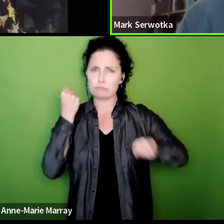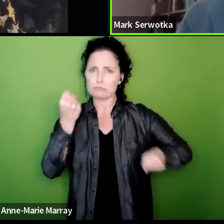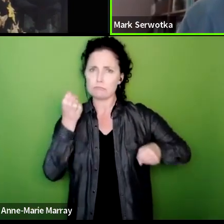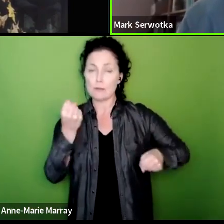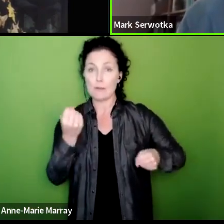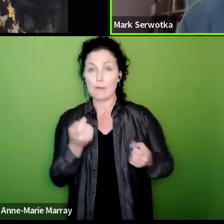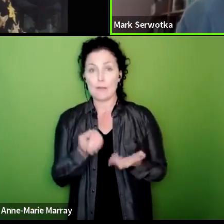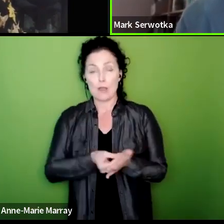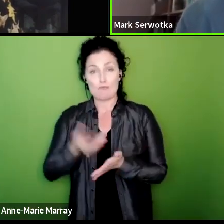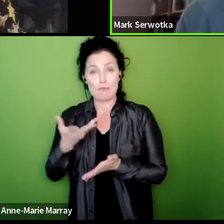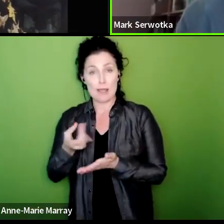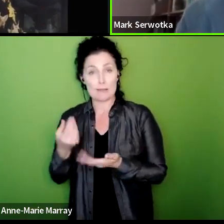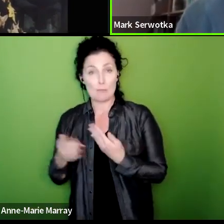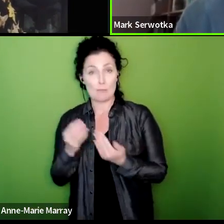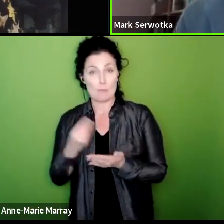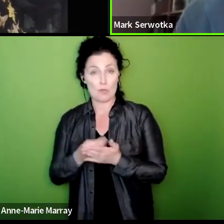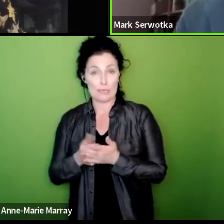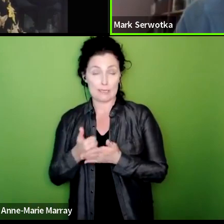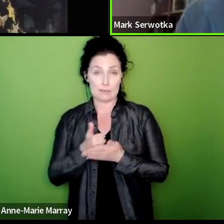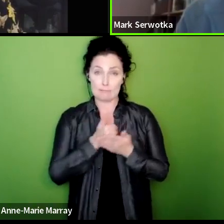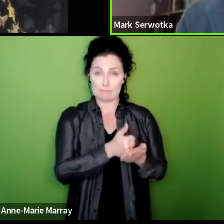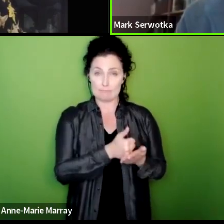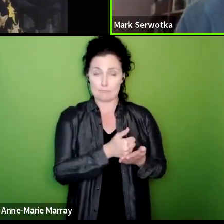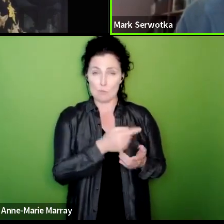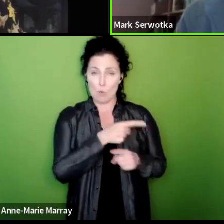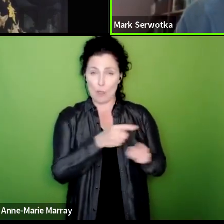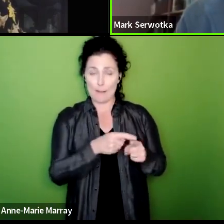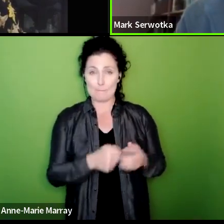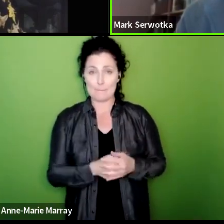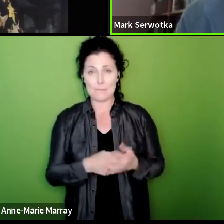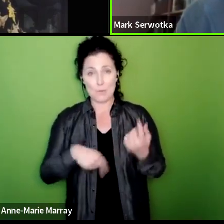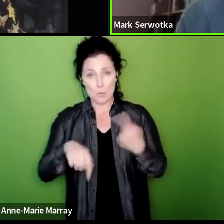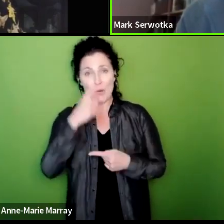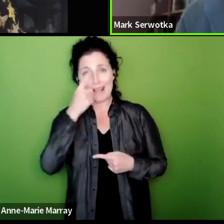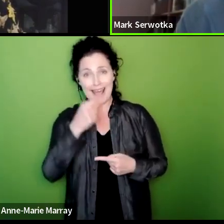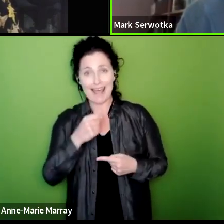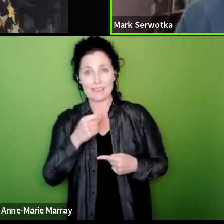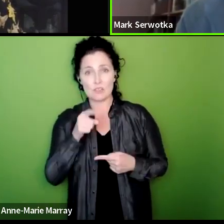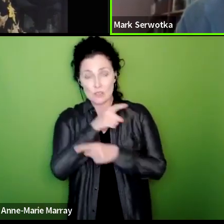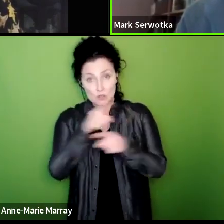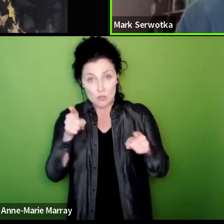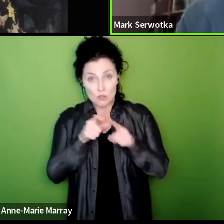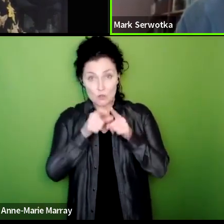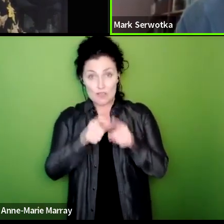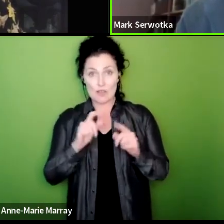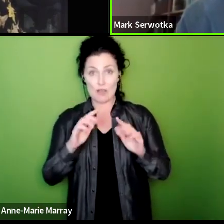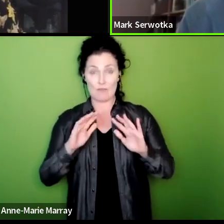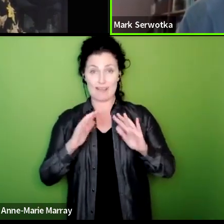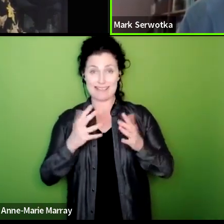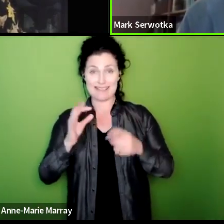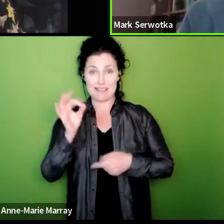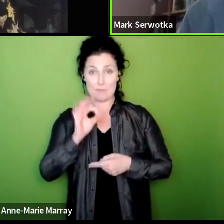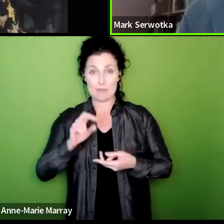out on your behalf we can do it you deserve 10 pay more resources not less and no cuts in your